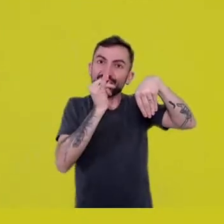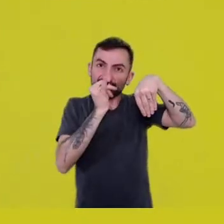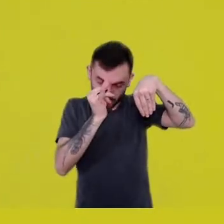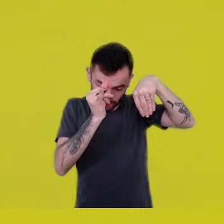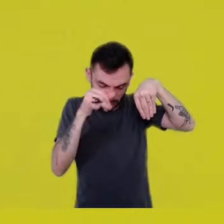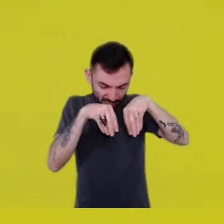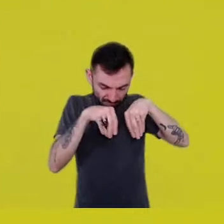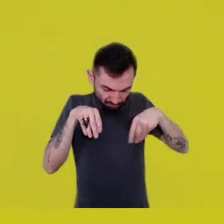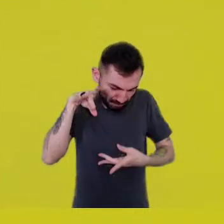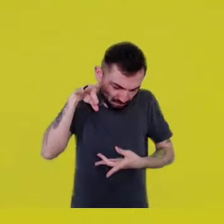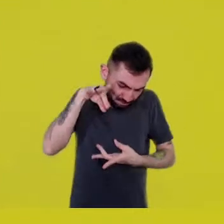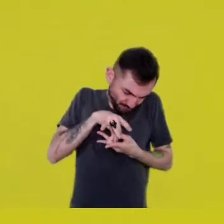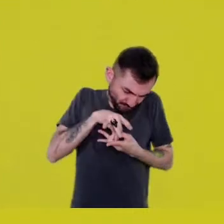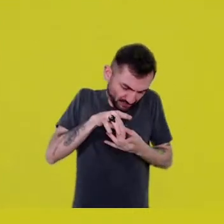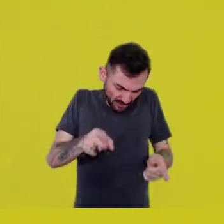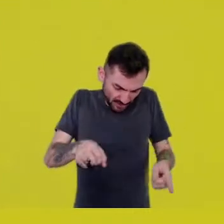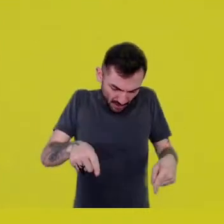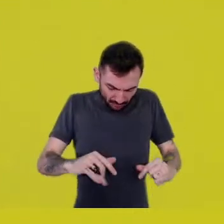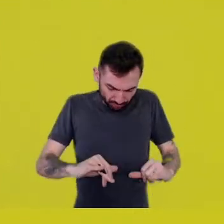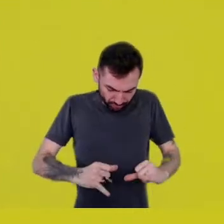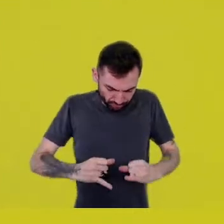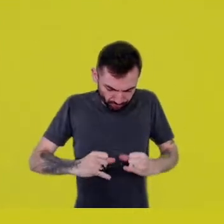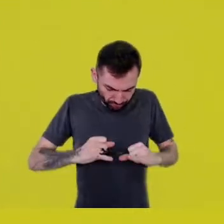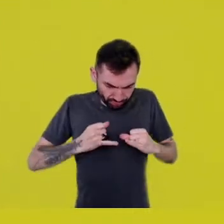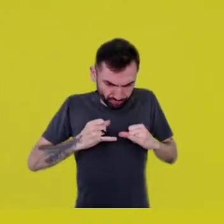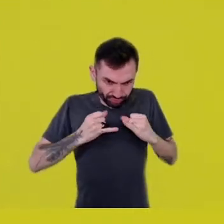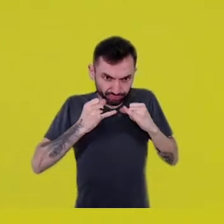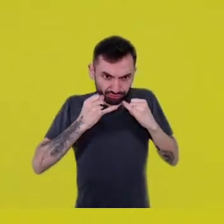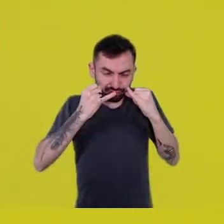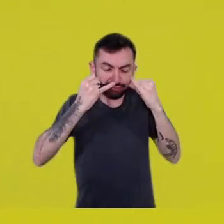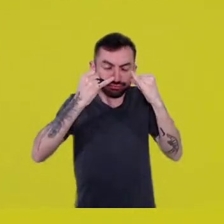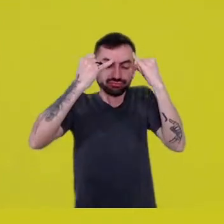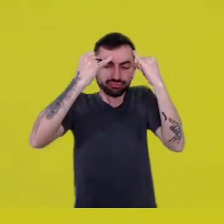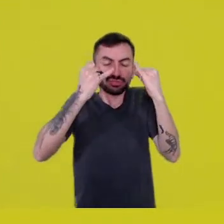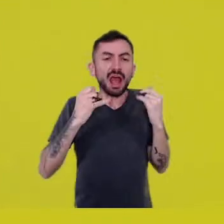gives us this power of feeling